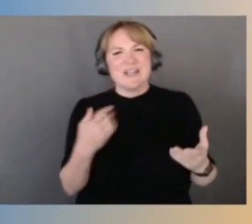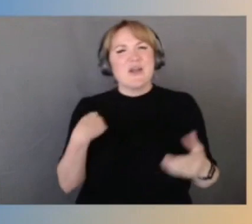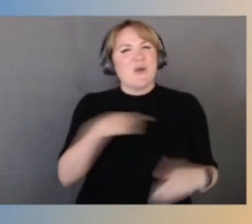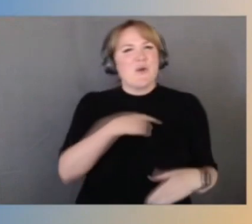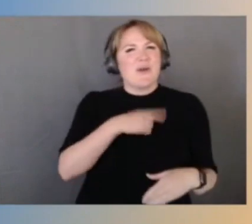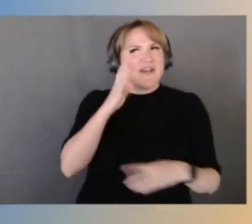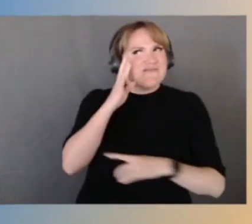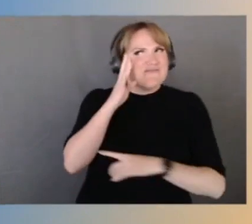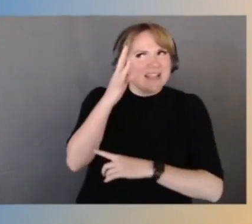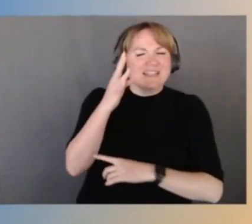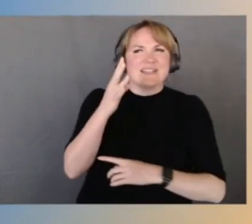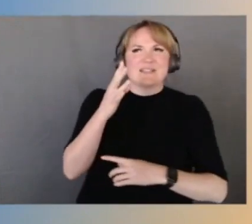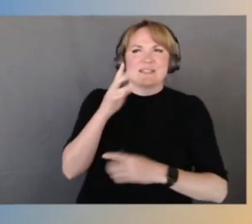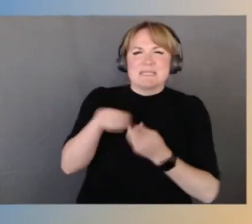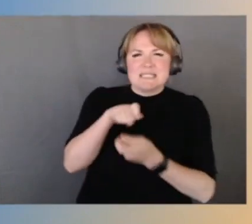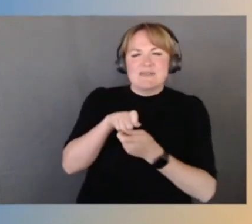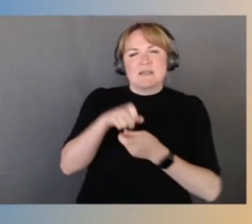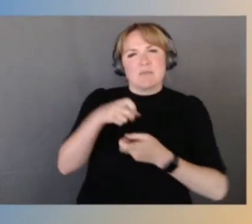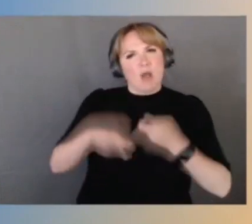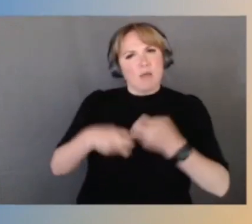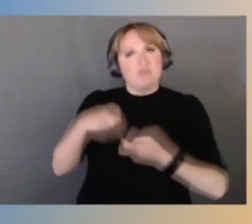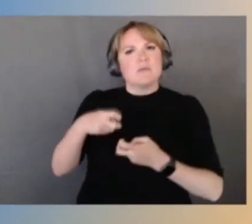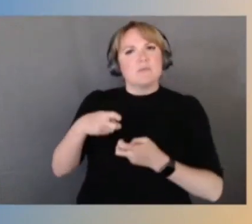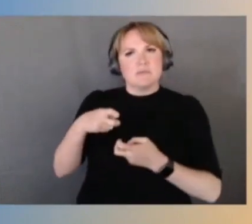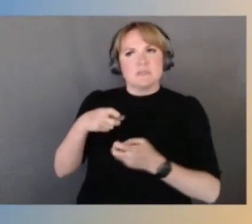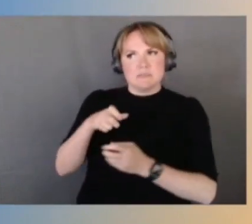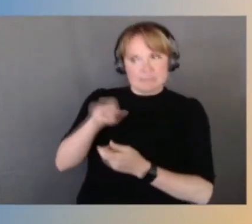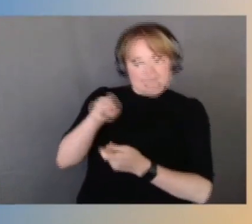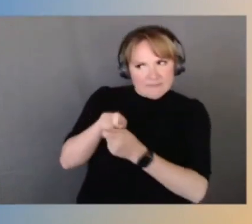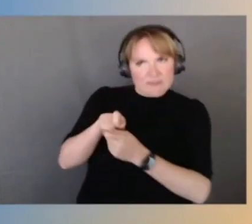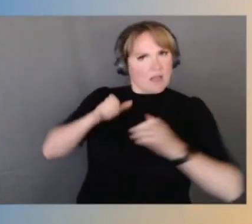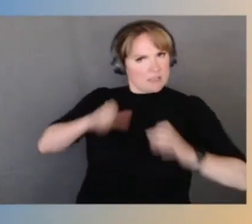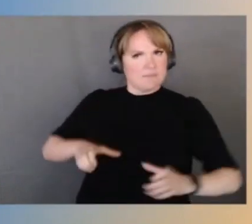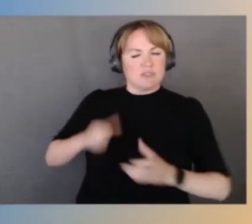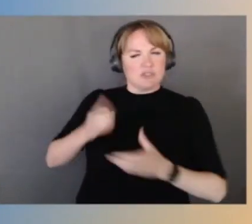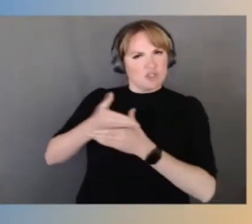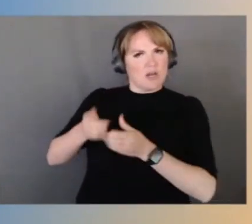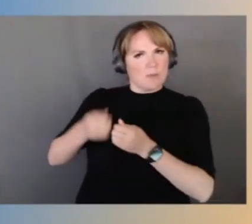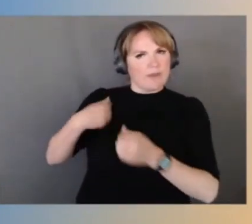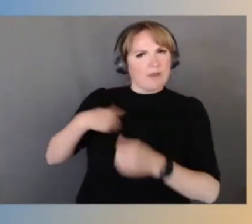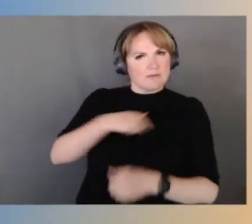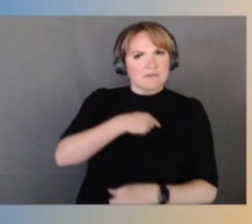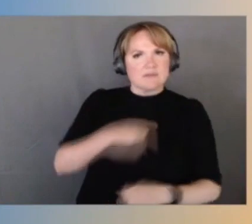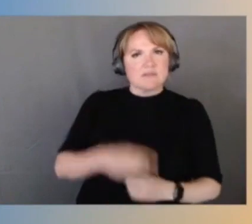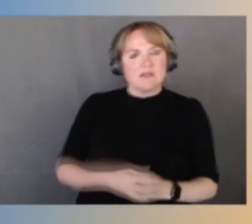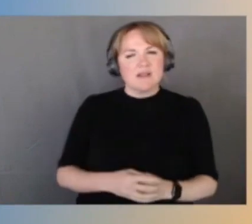that are shared with us by very, very specific customers. And you also got to hear from a number of those different customers today,